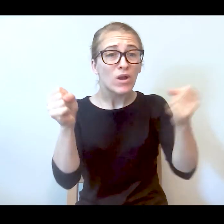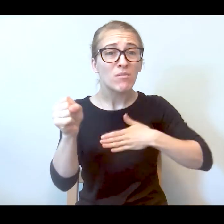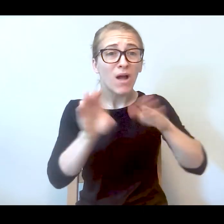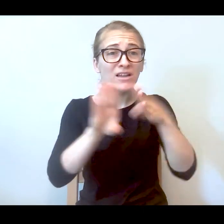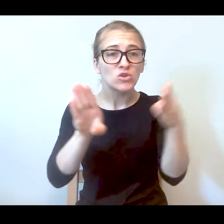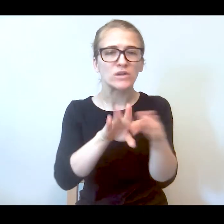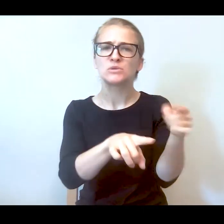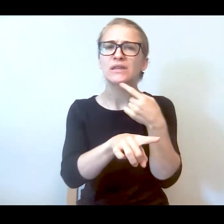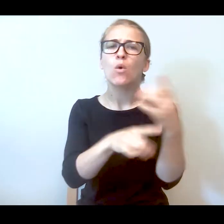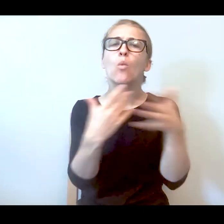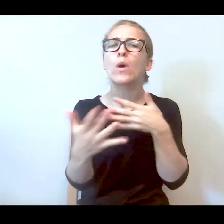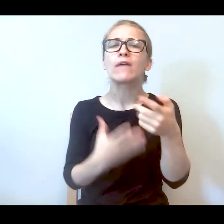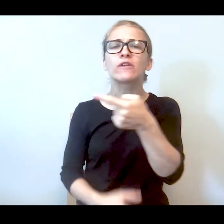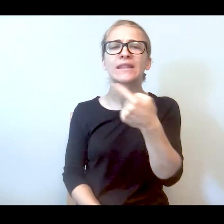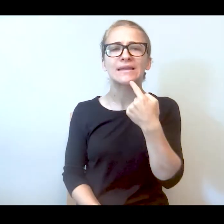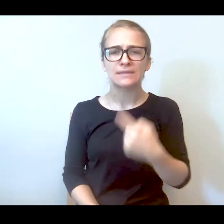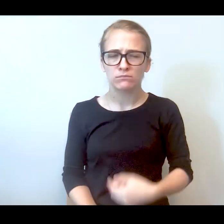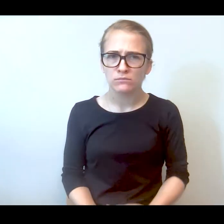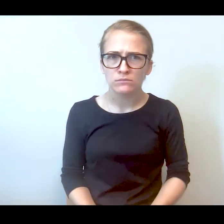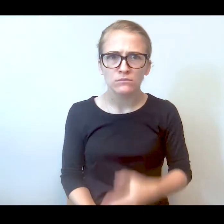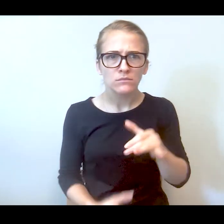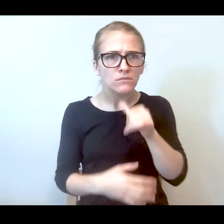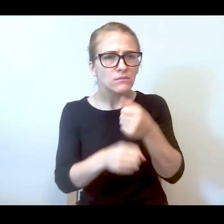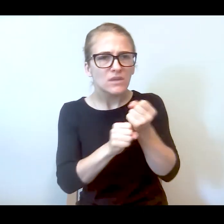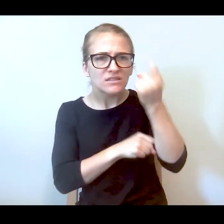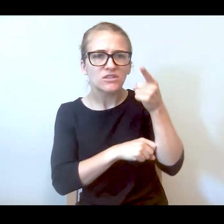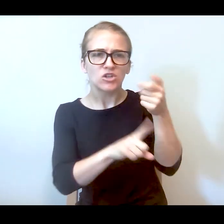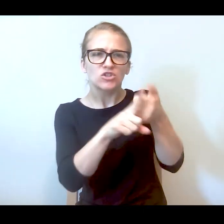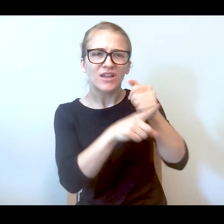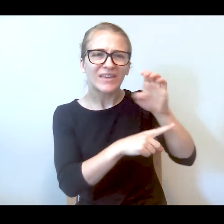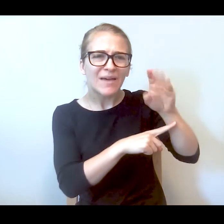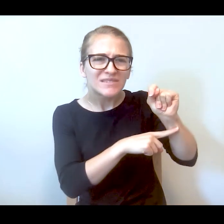they say. I'm like, that doesn't make sense. You're trained for this.